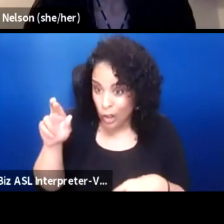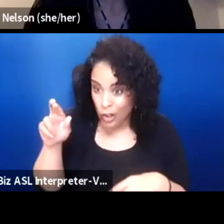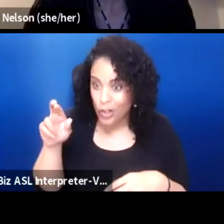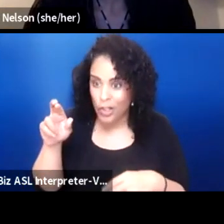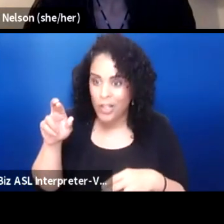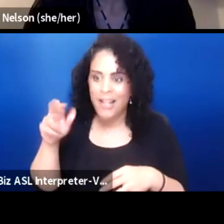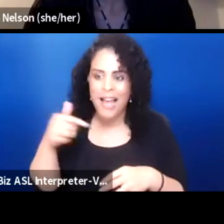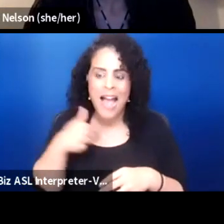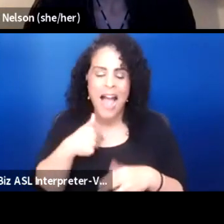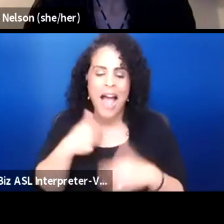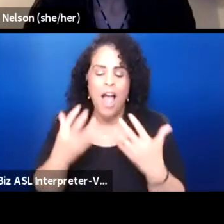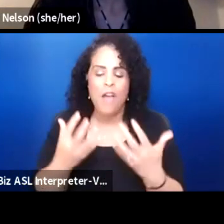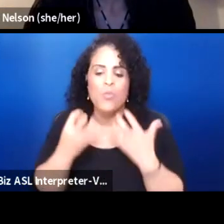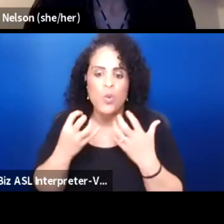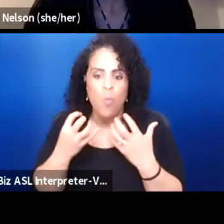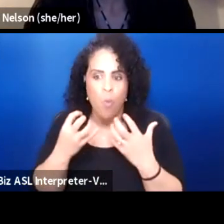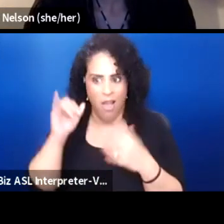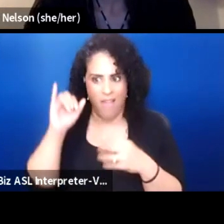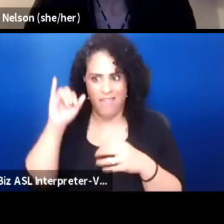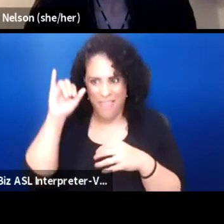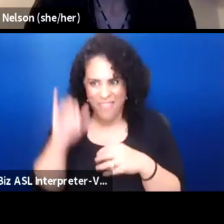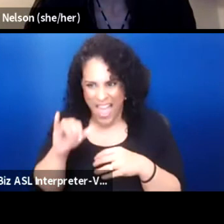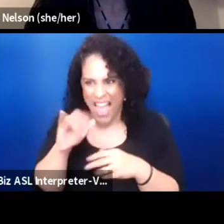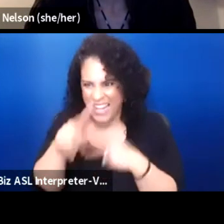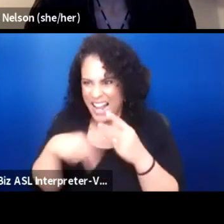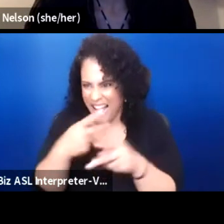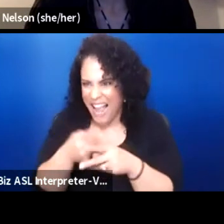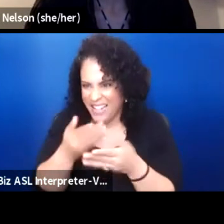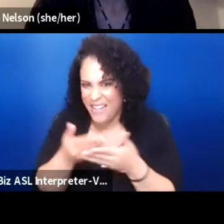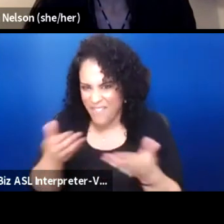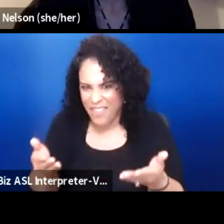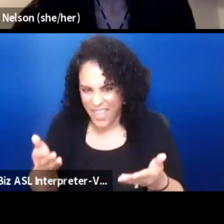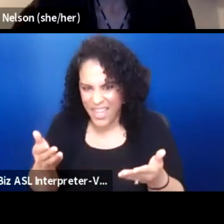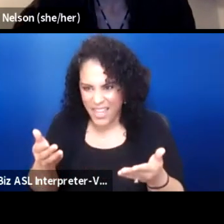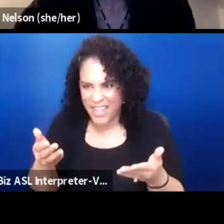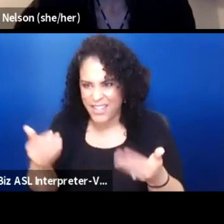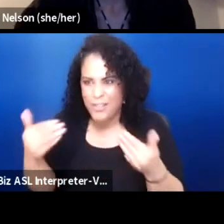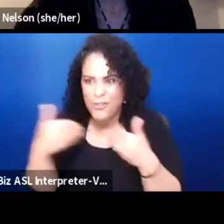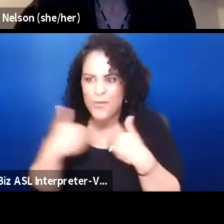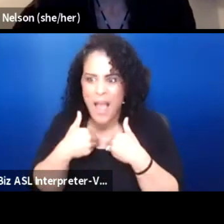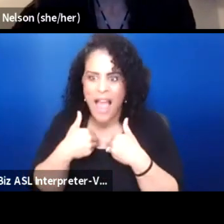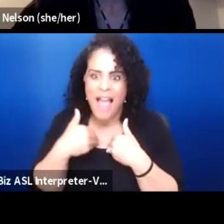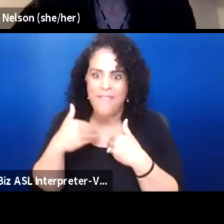I would want that kind of thing to have our native people in mind.